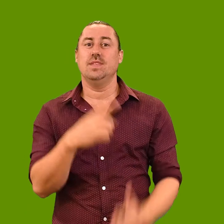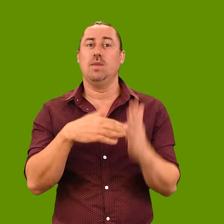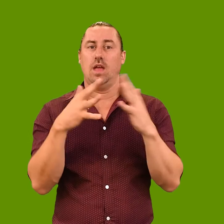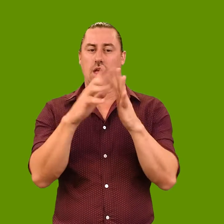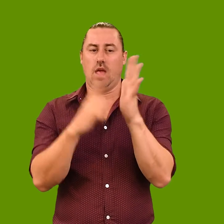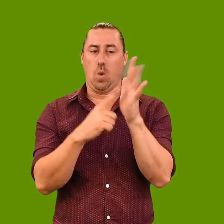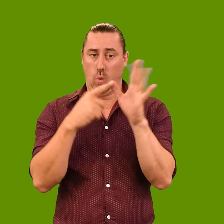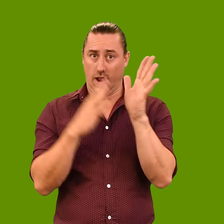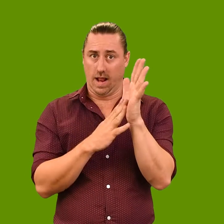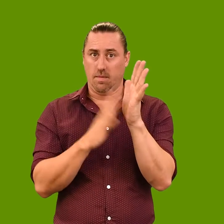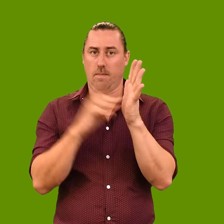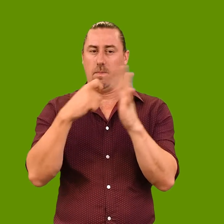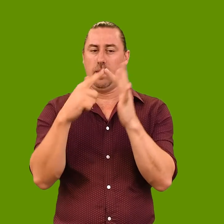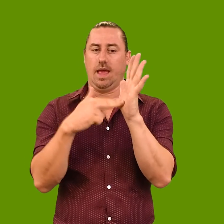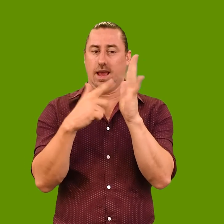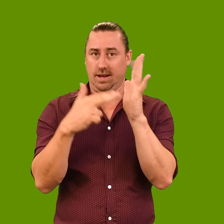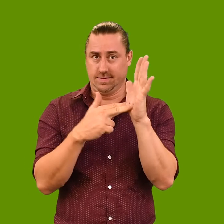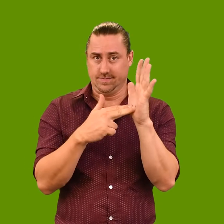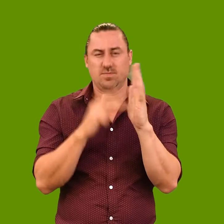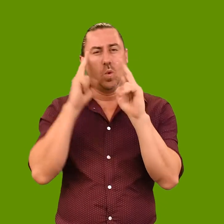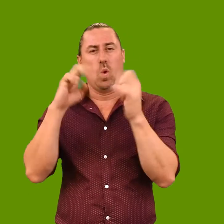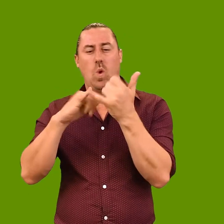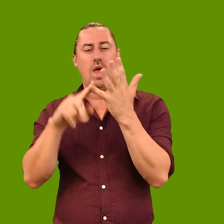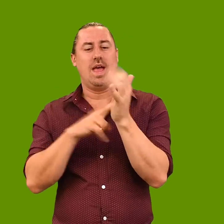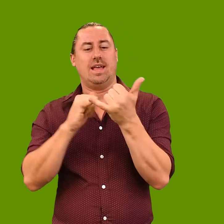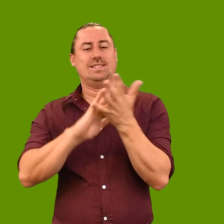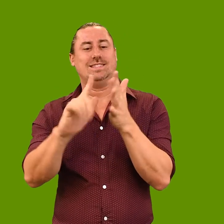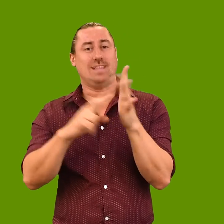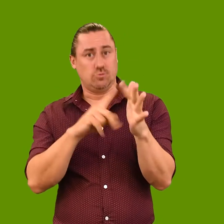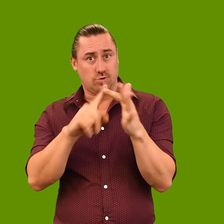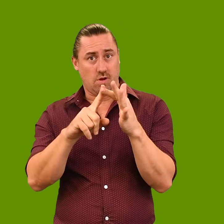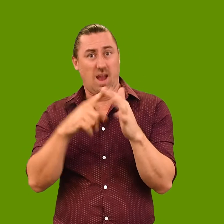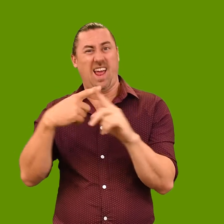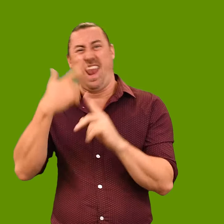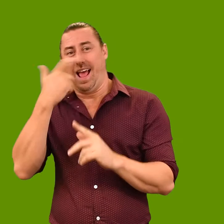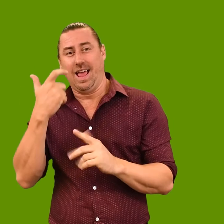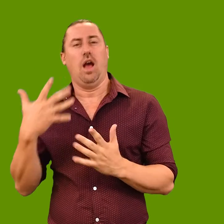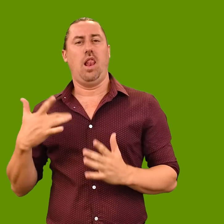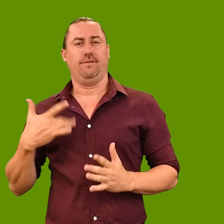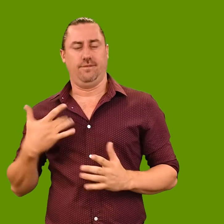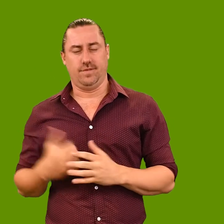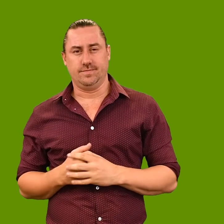This painting is by William Mackinnon called 'Sunshine and Lucky (life)'.